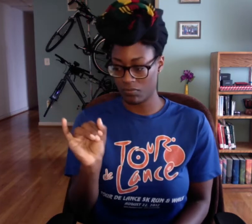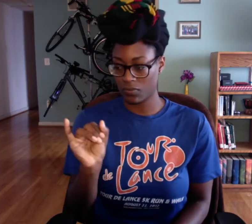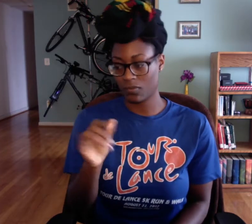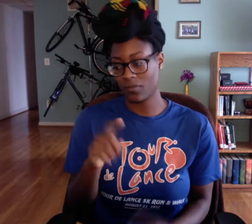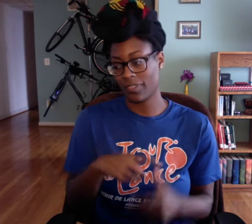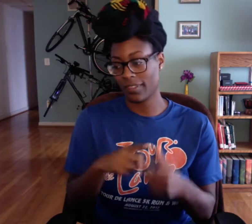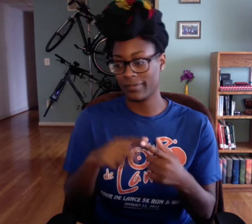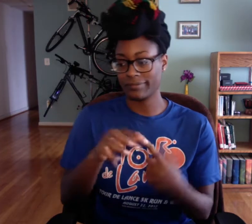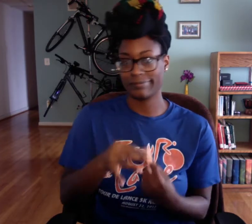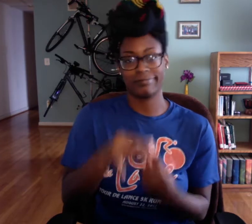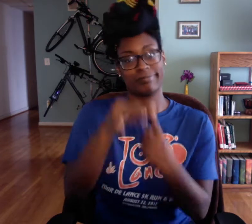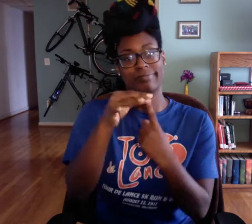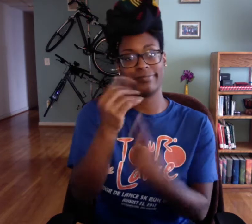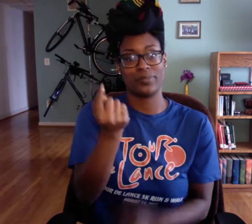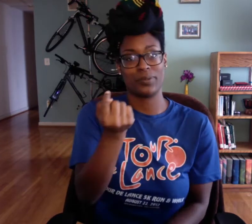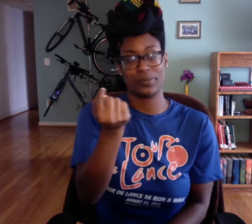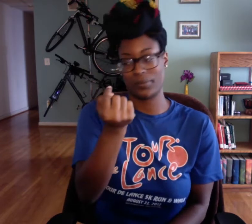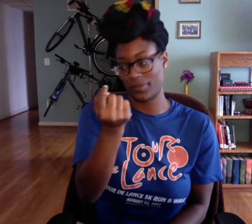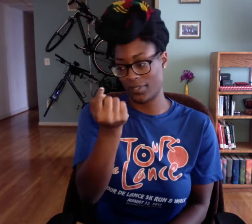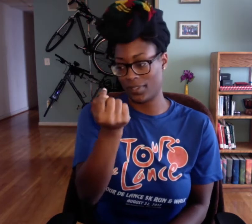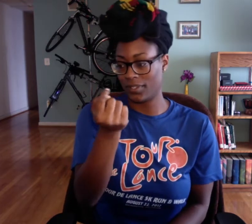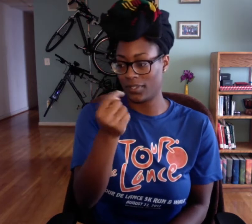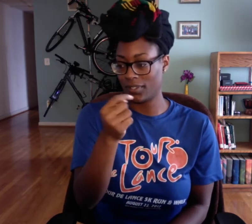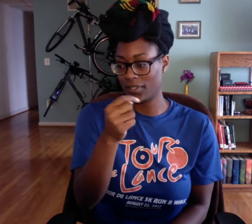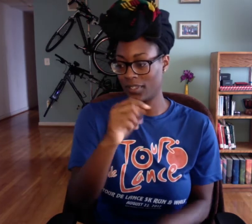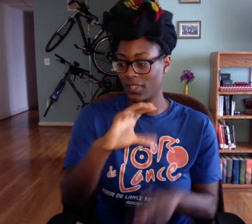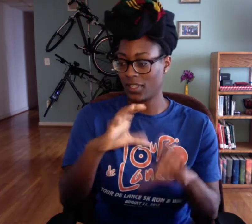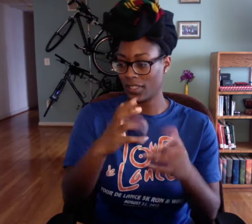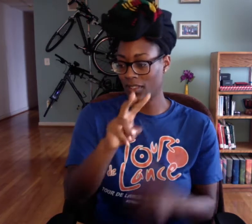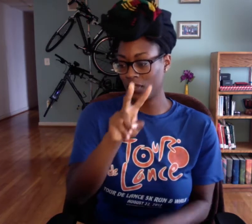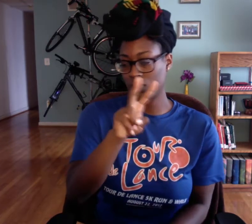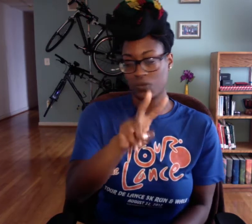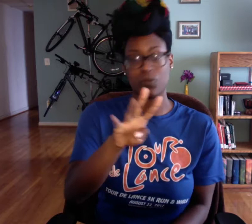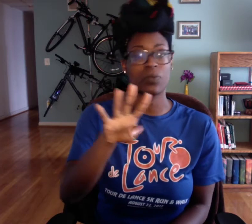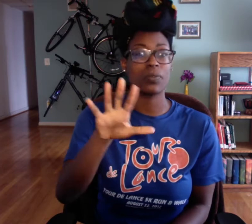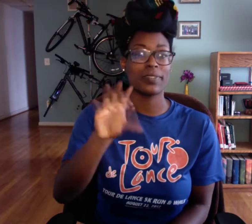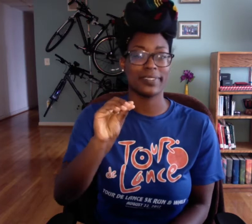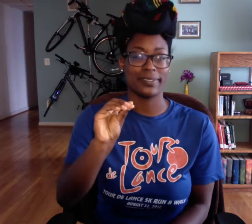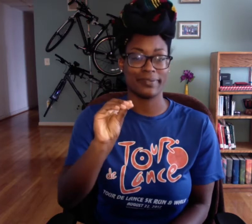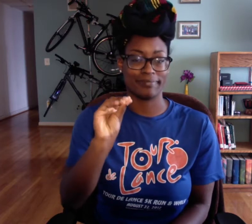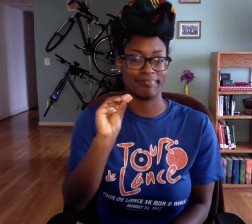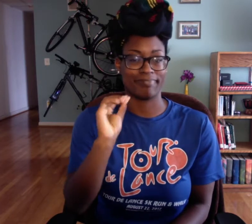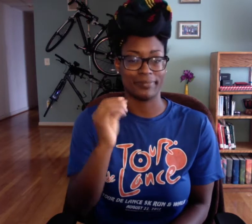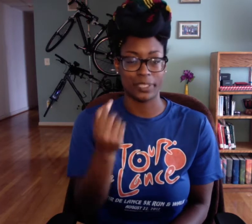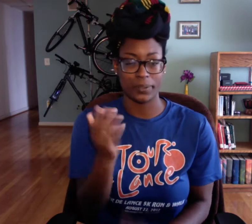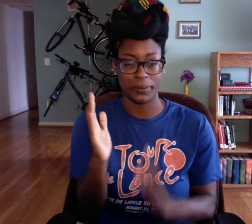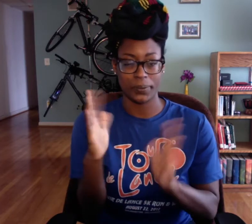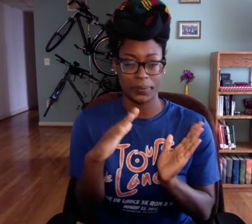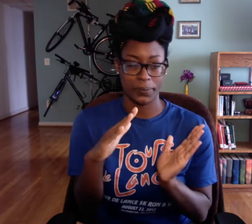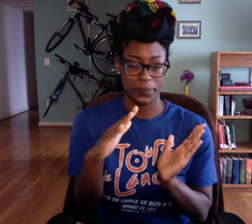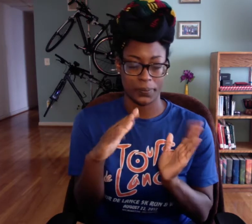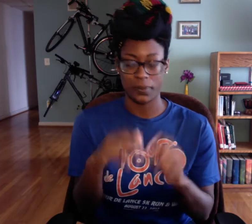And then Tuesdays I have class 1:30-4:50 PM.